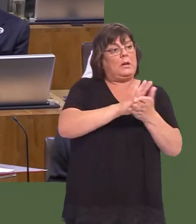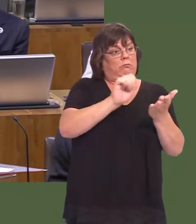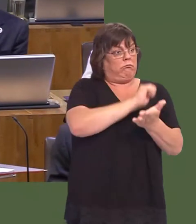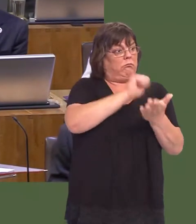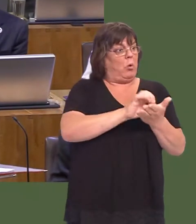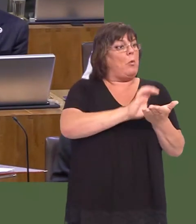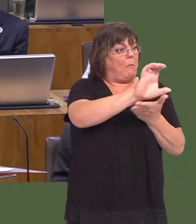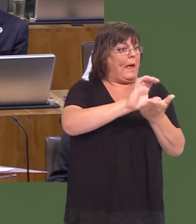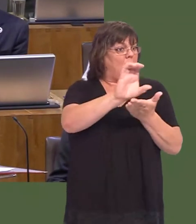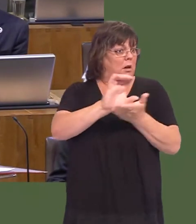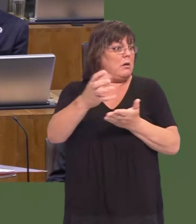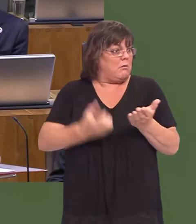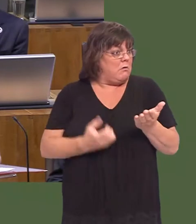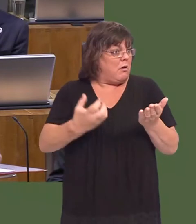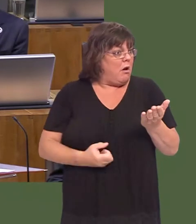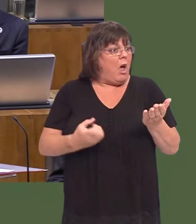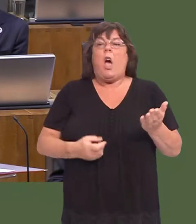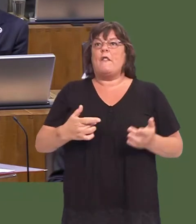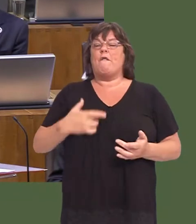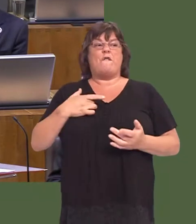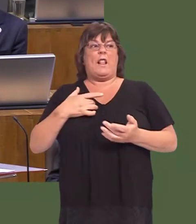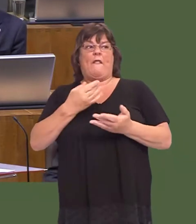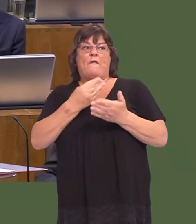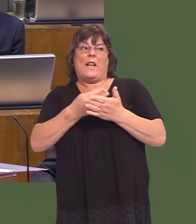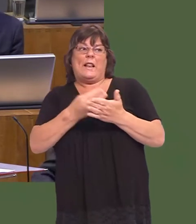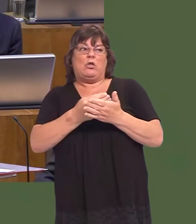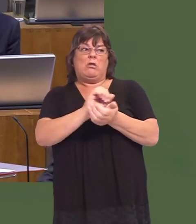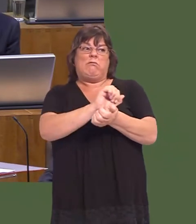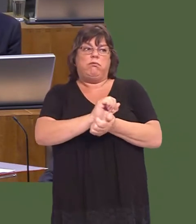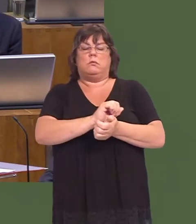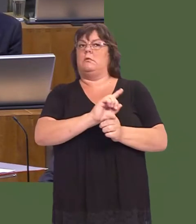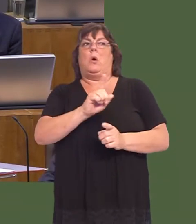I do not accept that there is some kind of financial restraint at play here, given the